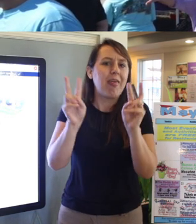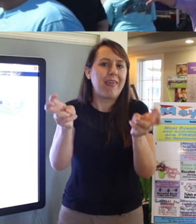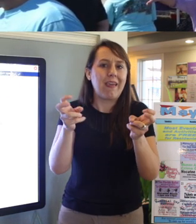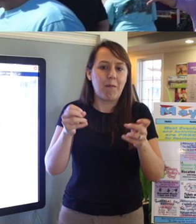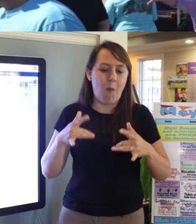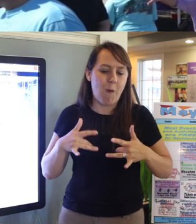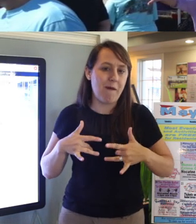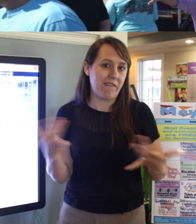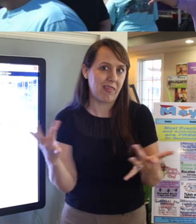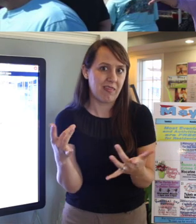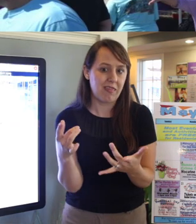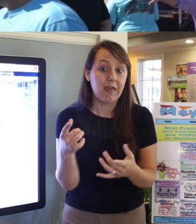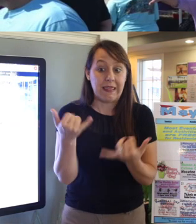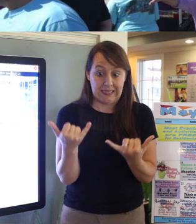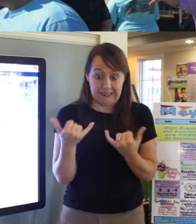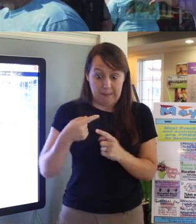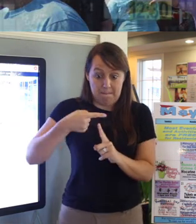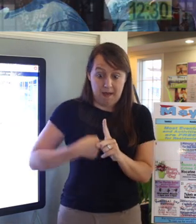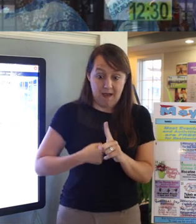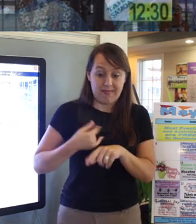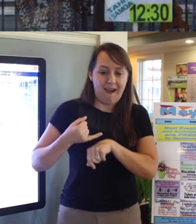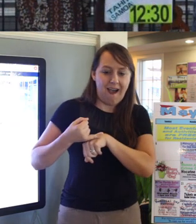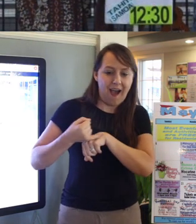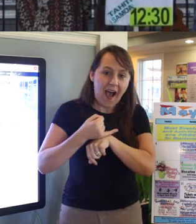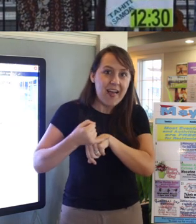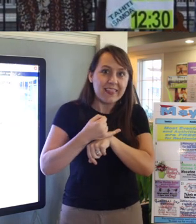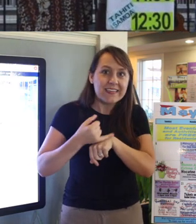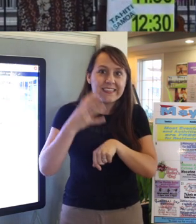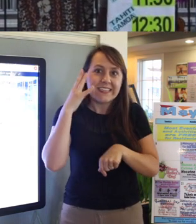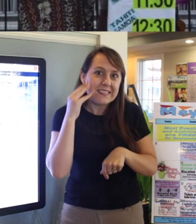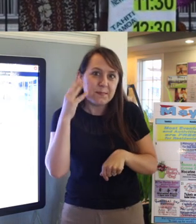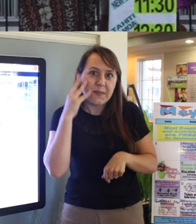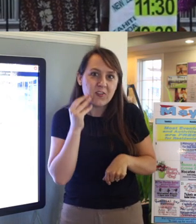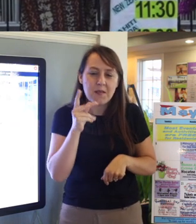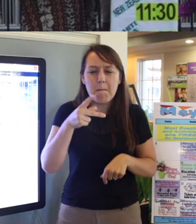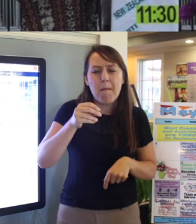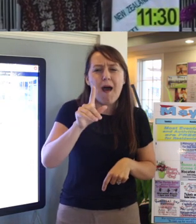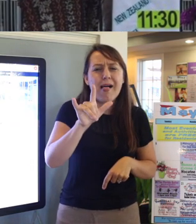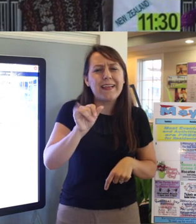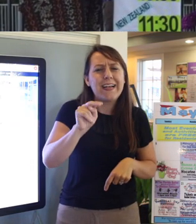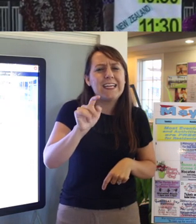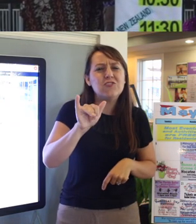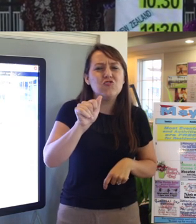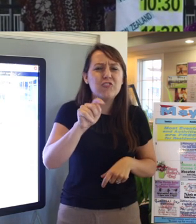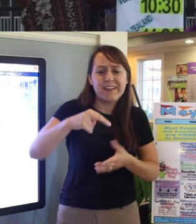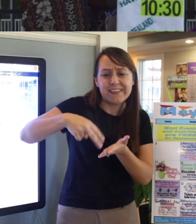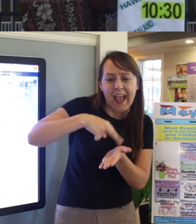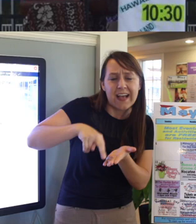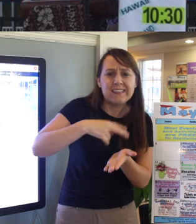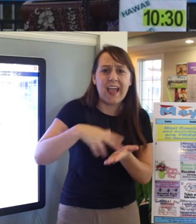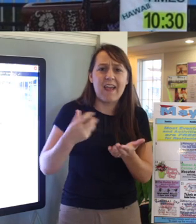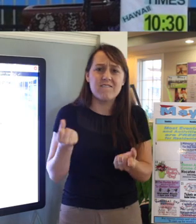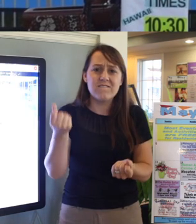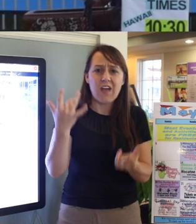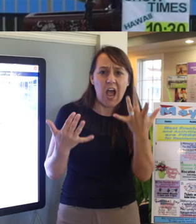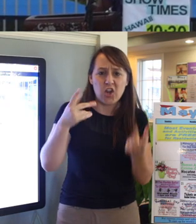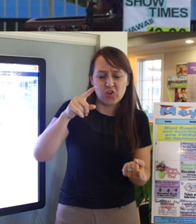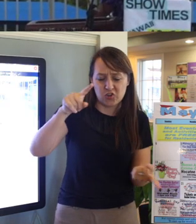So this month they had the "Island Experience" where they had the Polynesian dancers and the fire baton twirlers